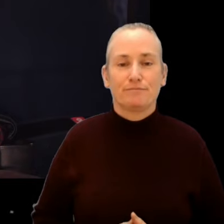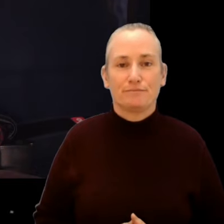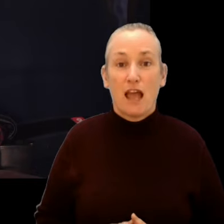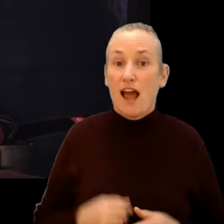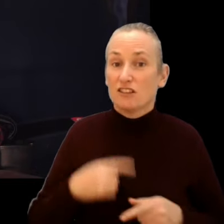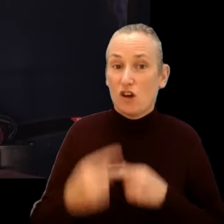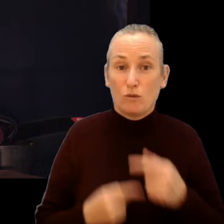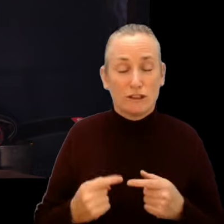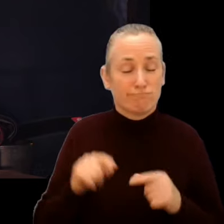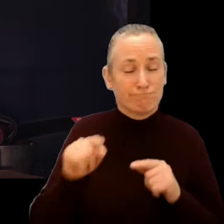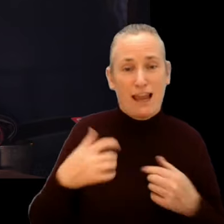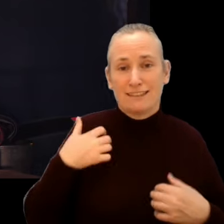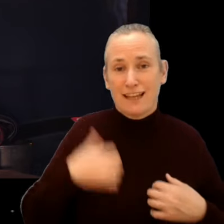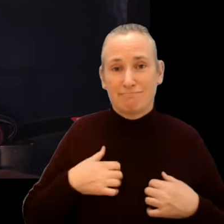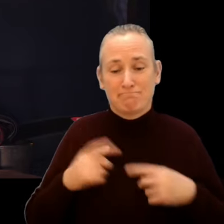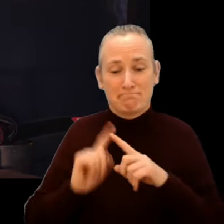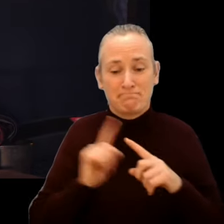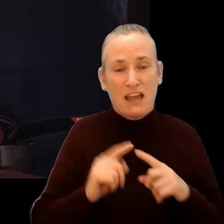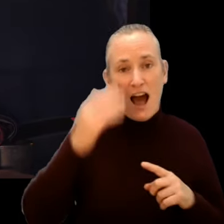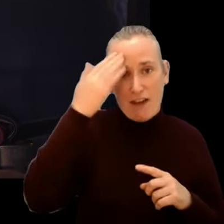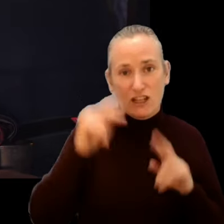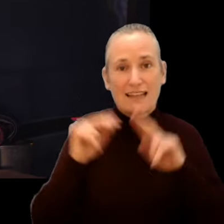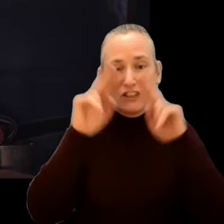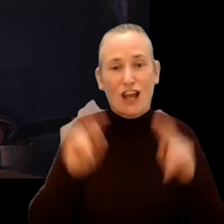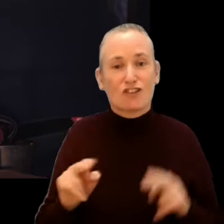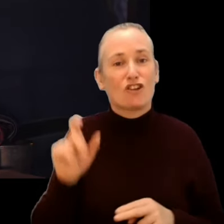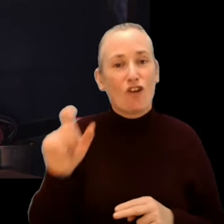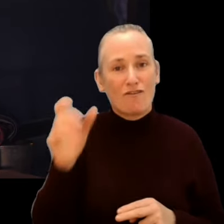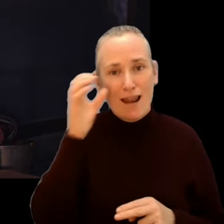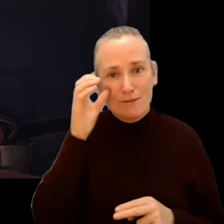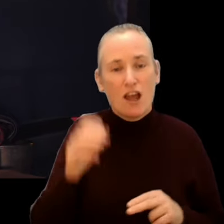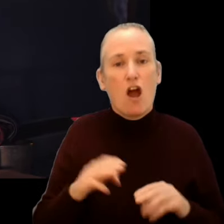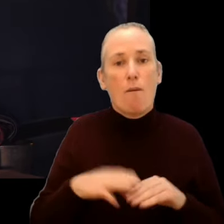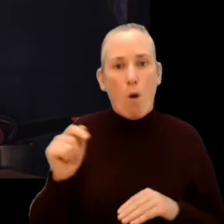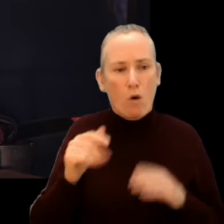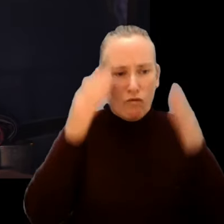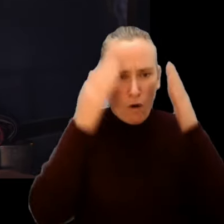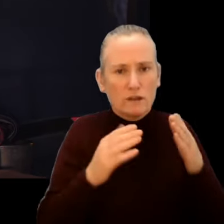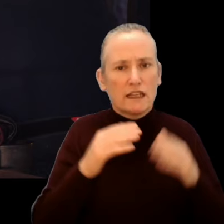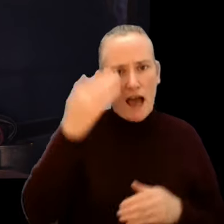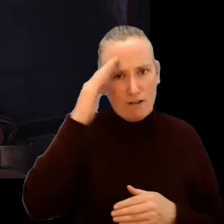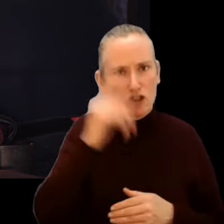As ever, we present an exciting selection of Irish and International shorts, bringing a more precise focus to the former.